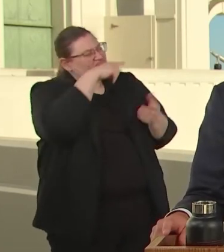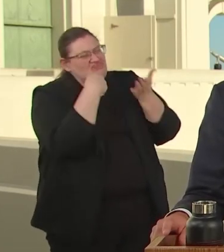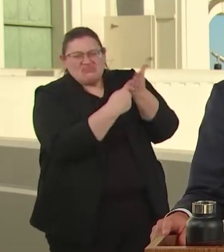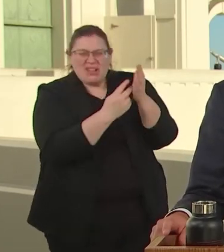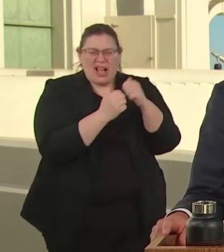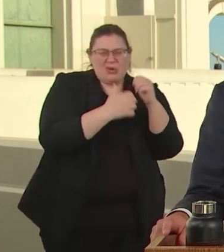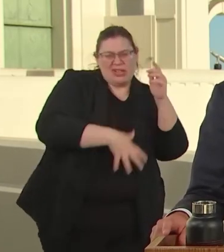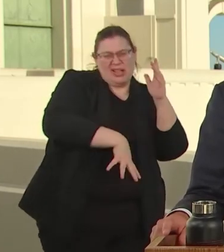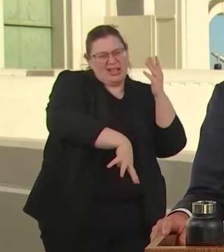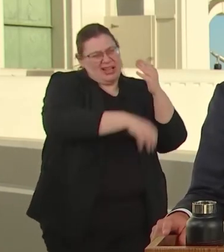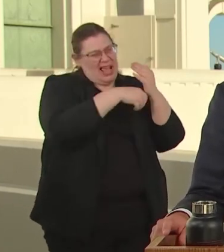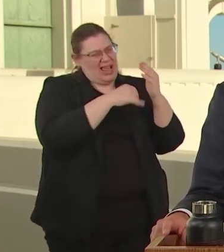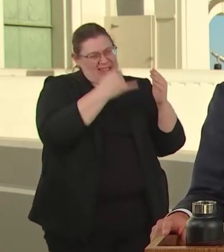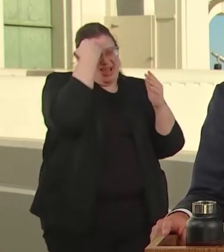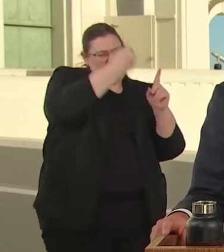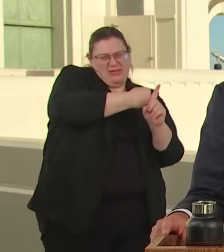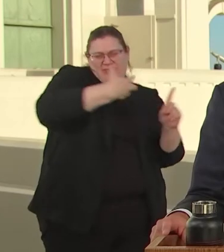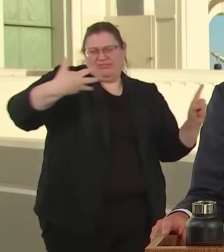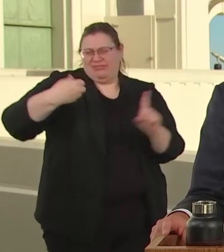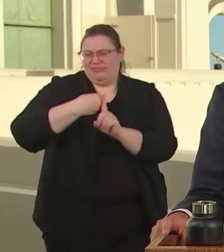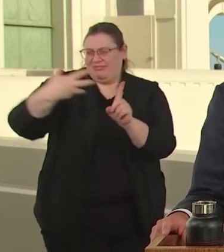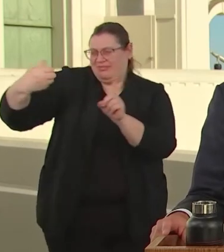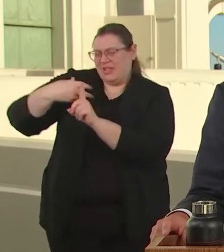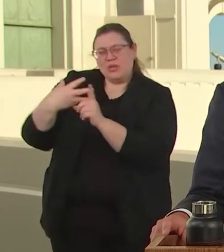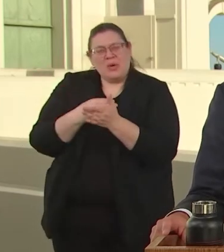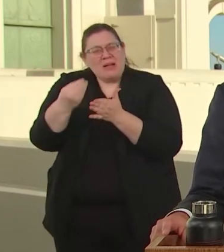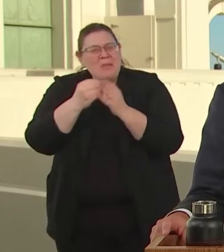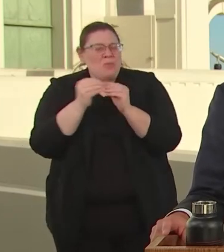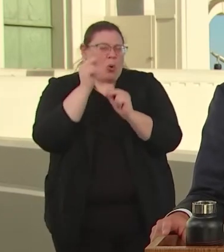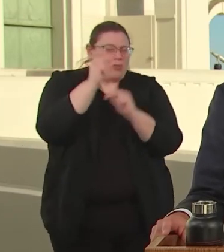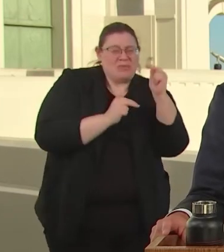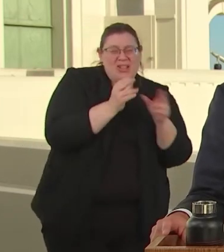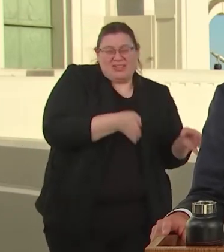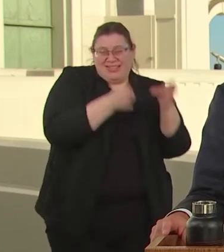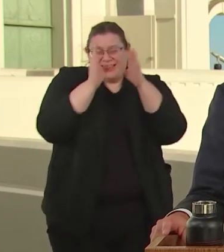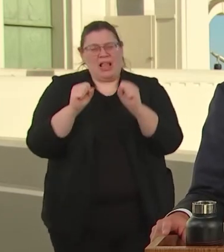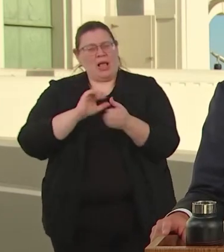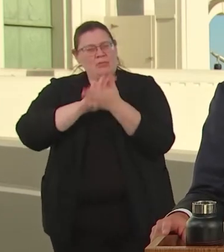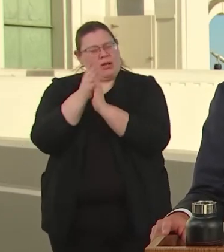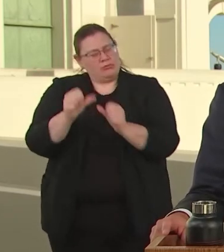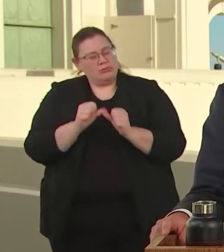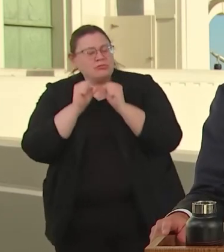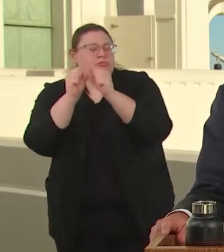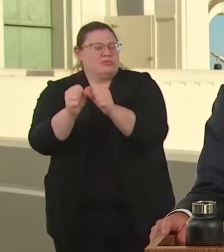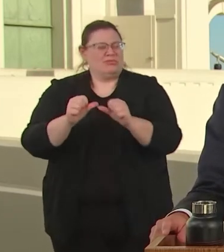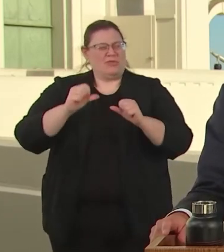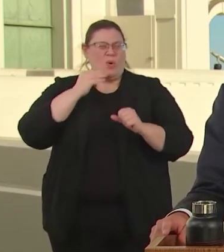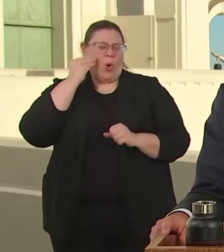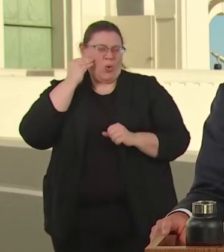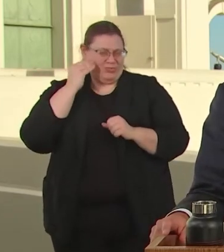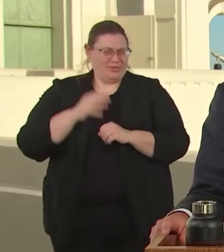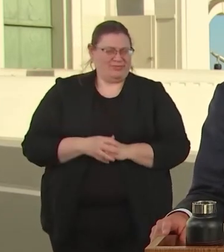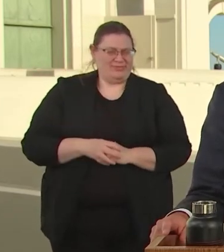BUYING MORE BUILDING TO CONVERT INTO LONG TERM PERMANENT HOUSING. TOGETHER WITH MORE HOMELESSNESS